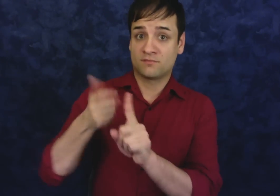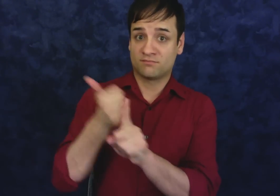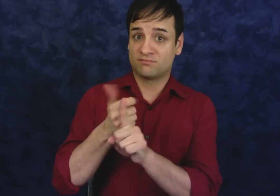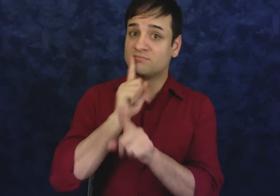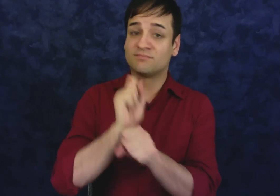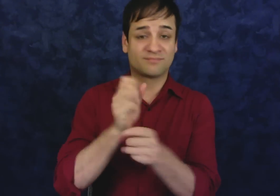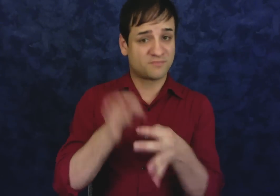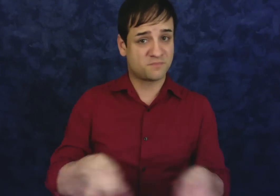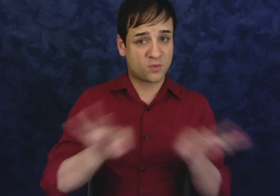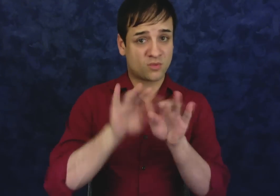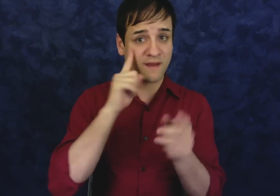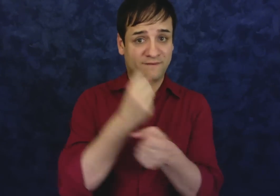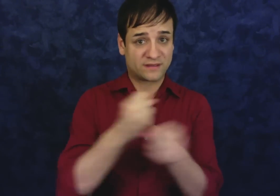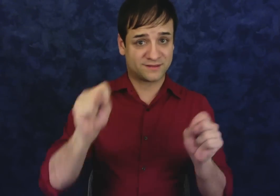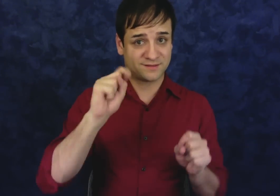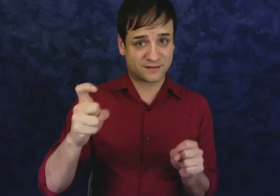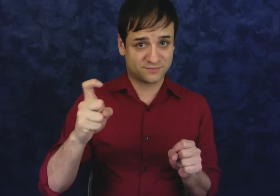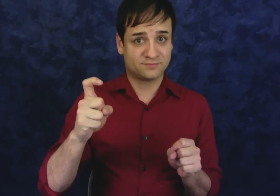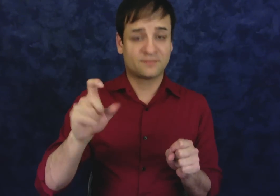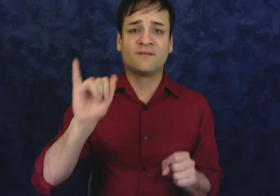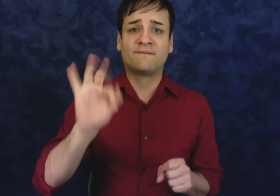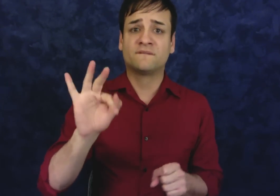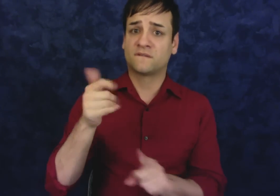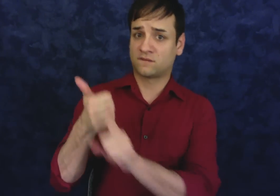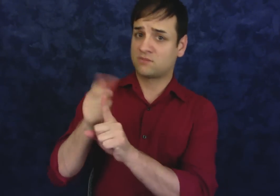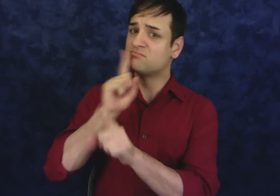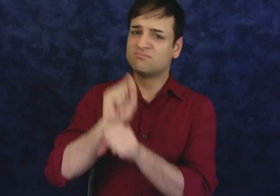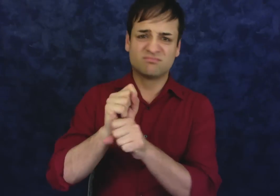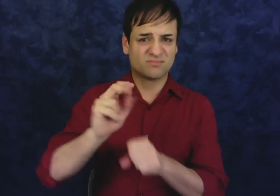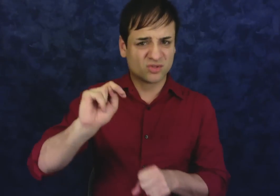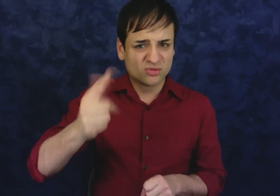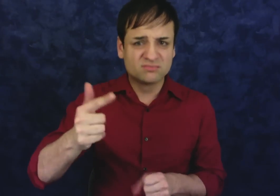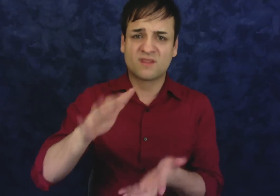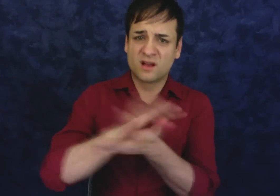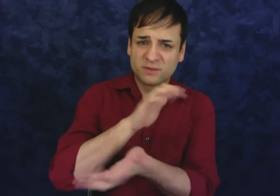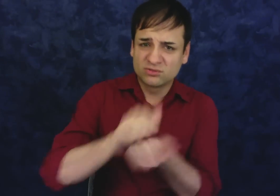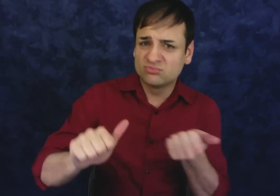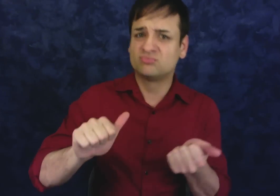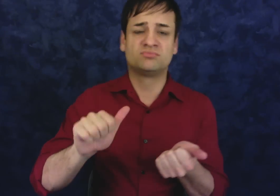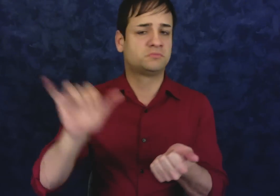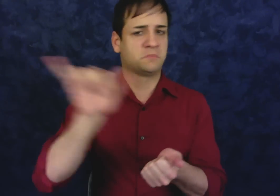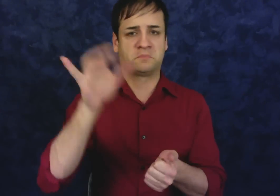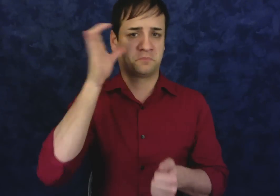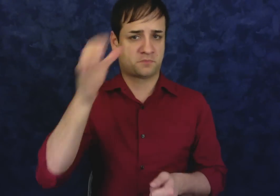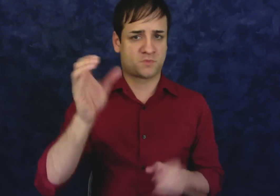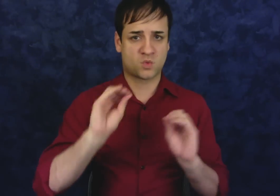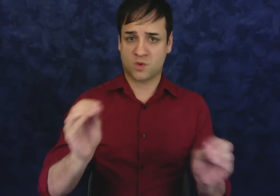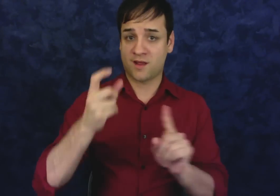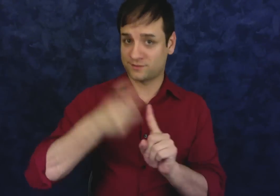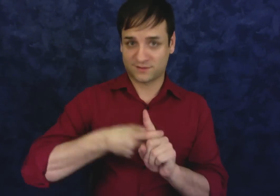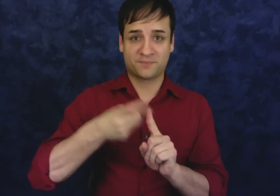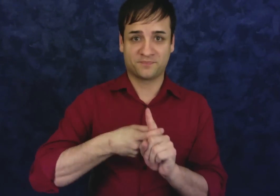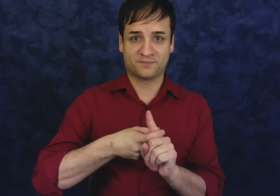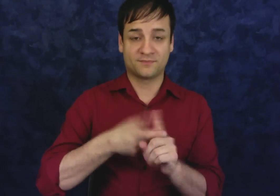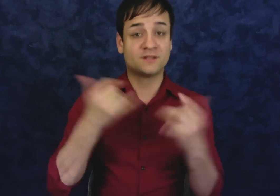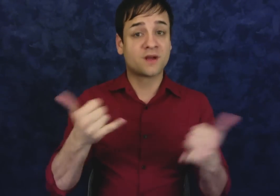Condoms are very important for safer sex. If you use a condom that is no good or damaged, it is the same as not using a condom at all.